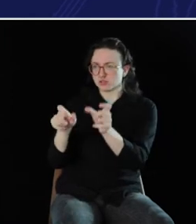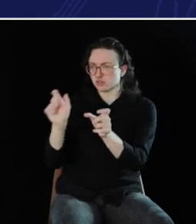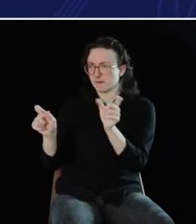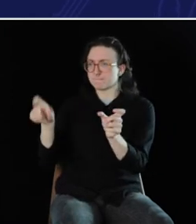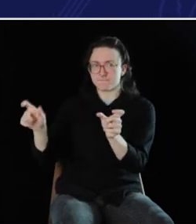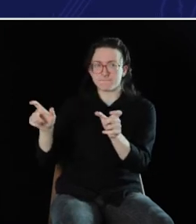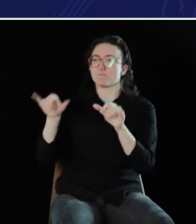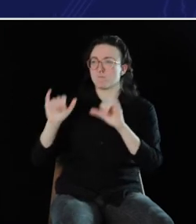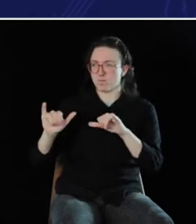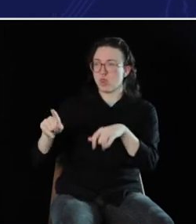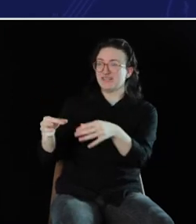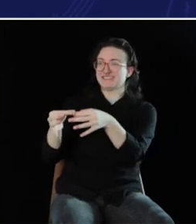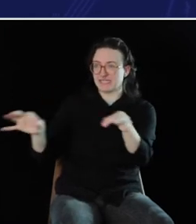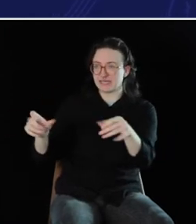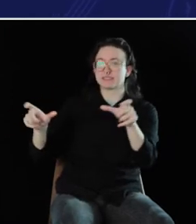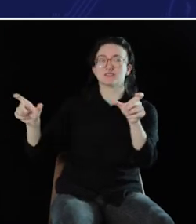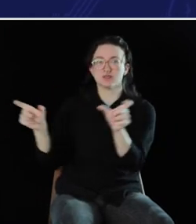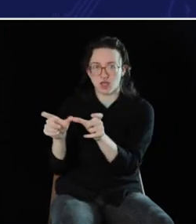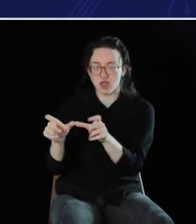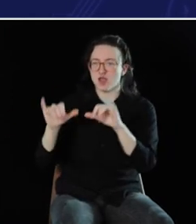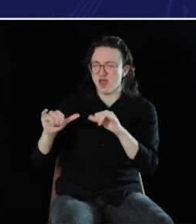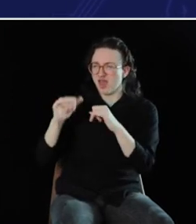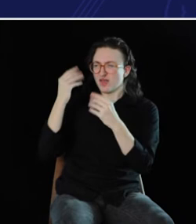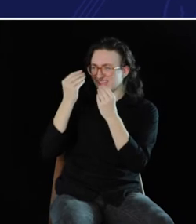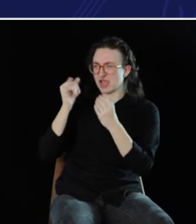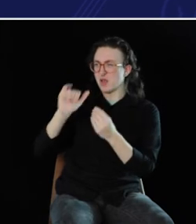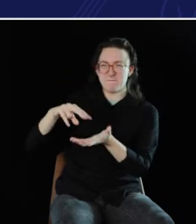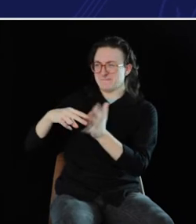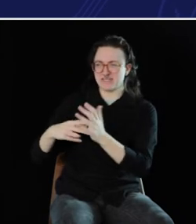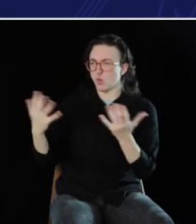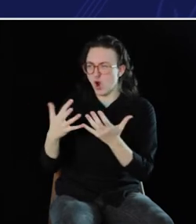figure out what they're saying, you know, individual words, put them together, make a sentence,